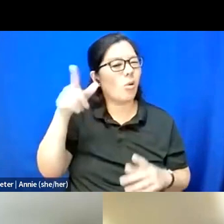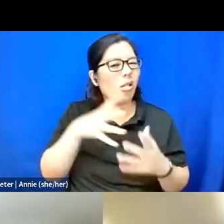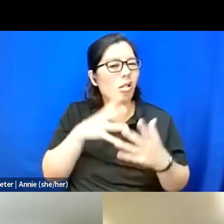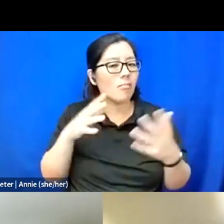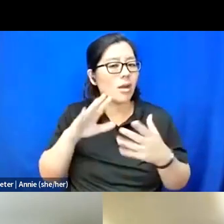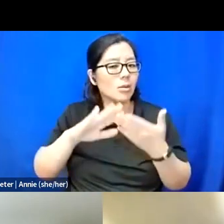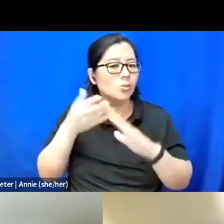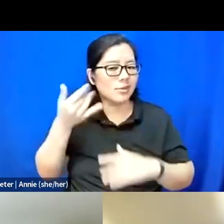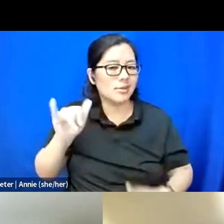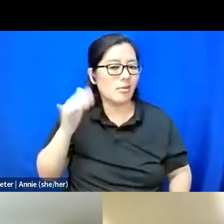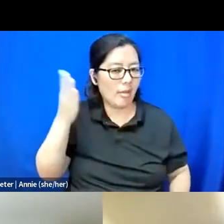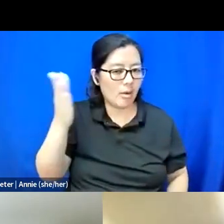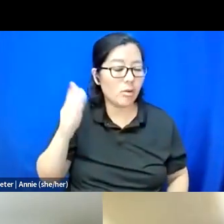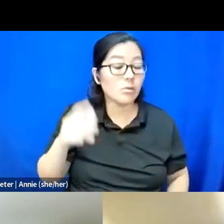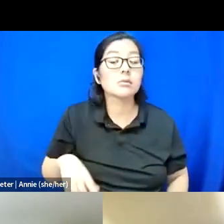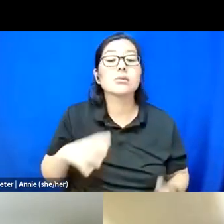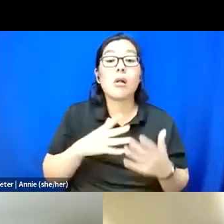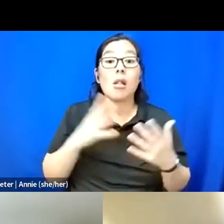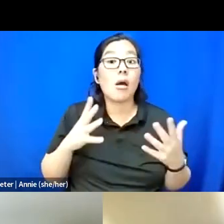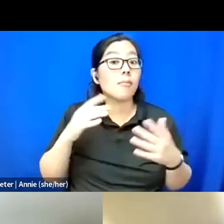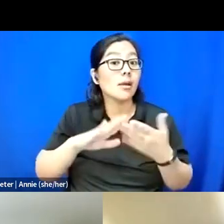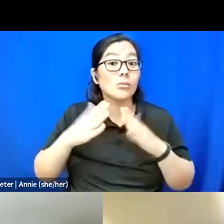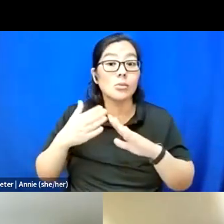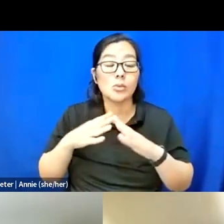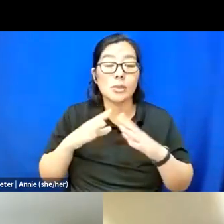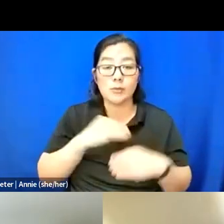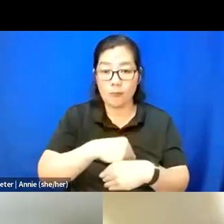And so, a lot of my community is virtual for me.